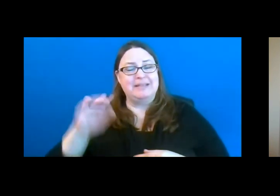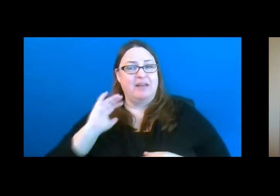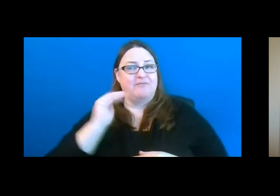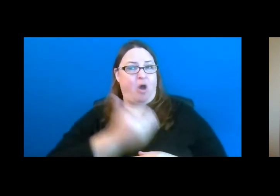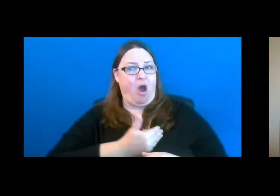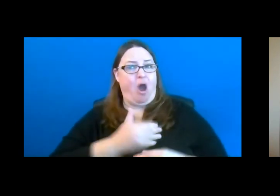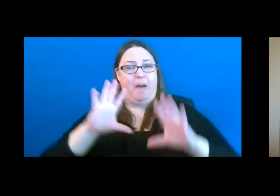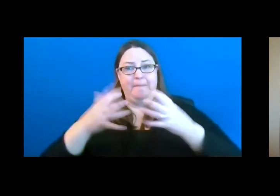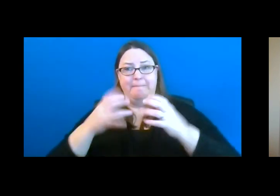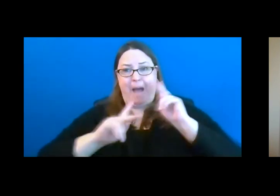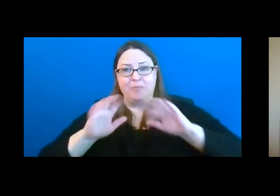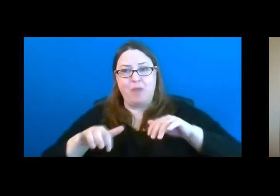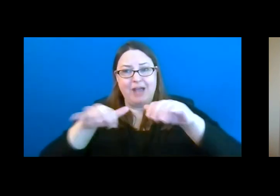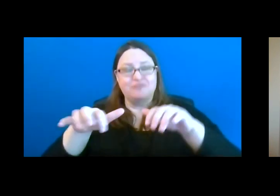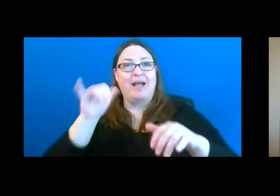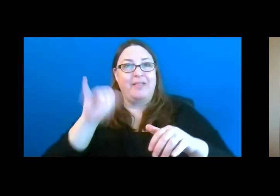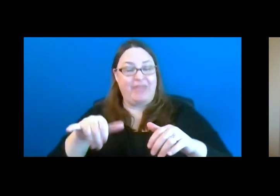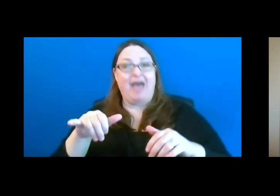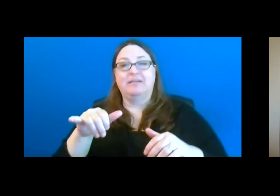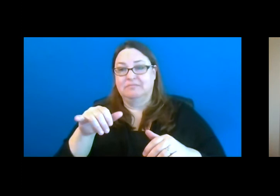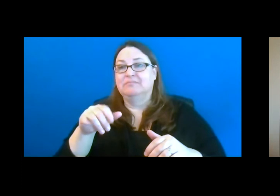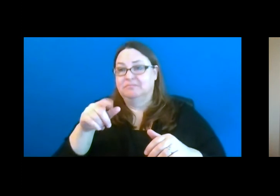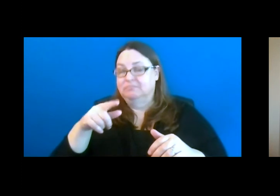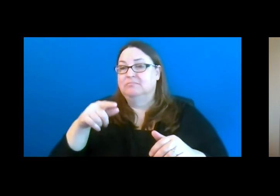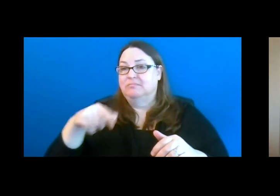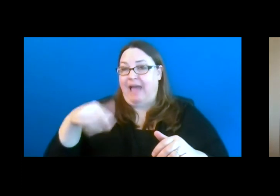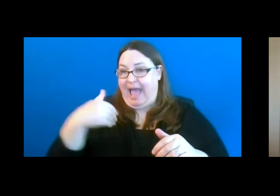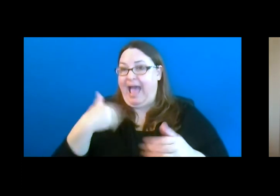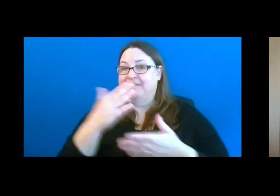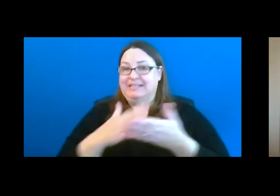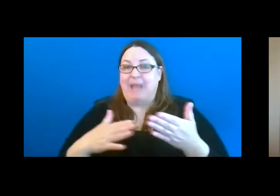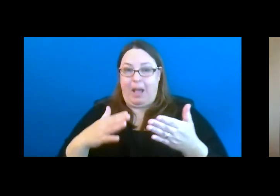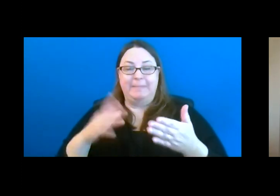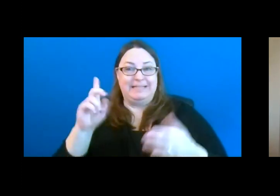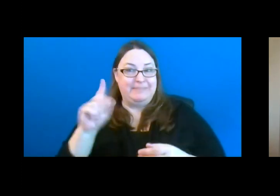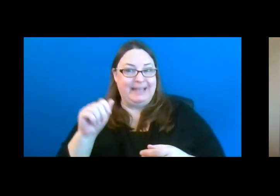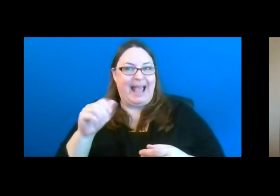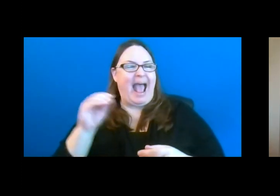customers may have an assumption that they can no longer participate in outdoor activities. This is not true.